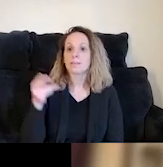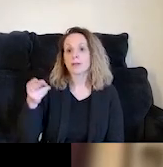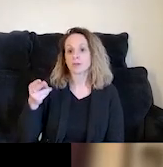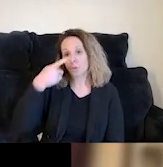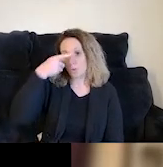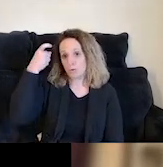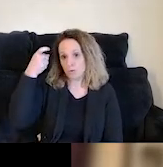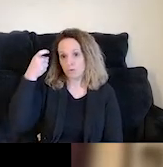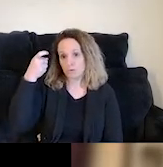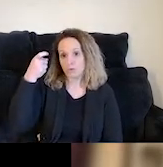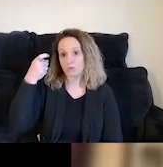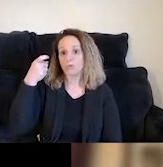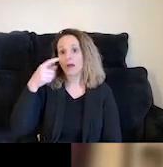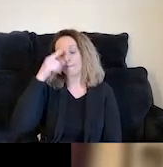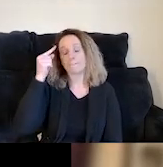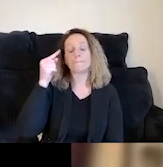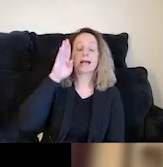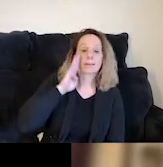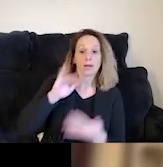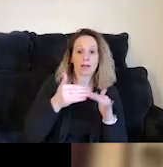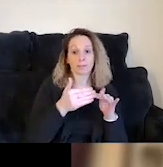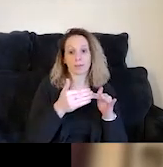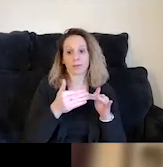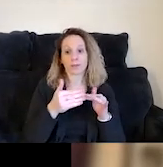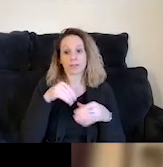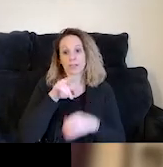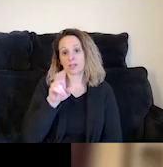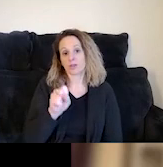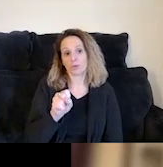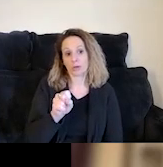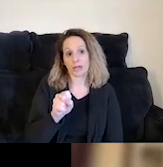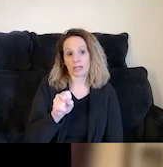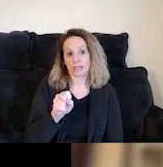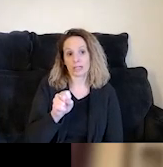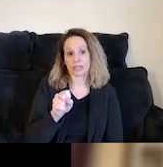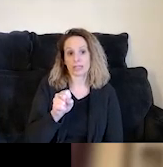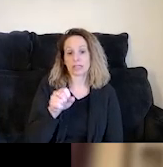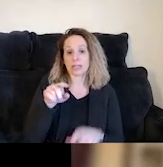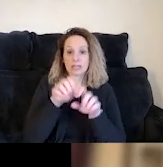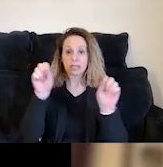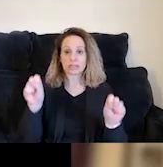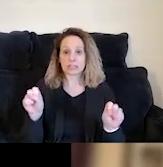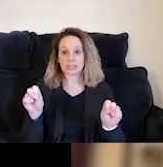that inflicts Black and Brown communities in the U.S. This systematic oppression,